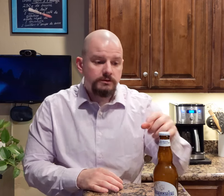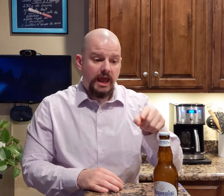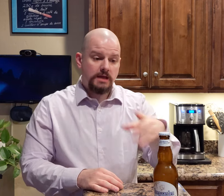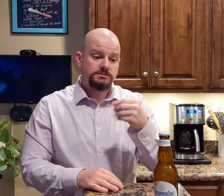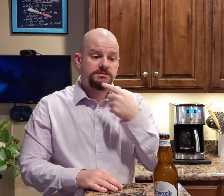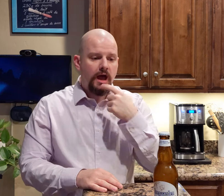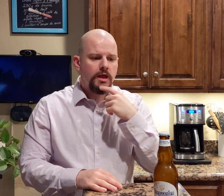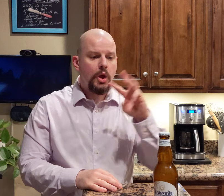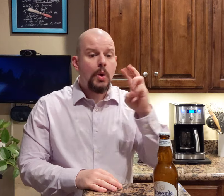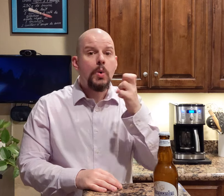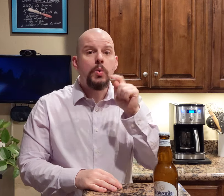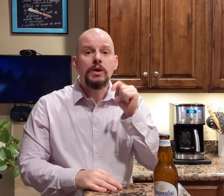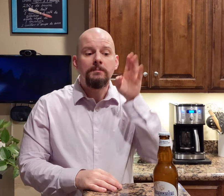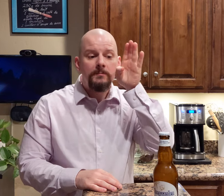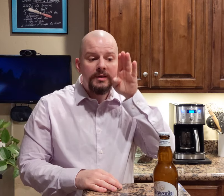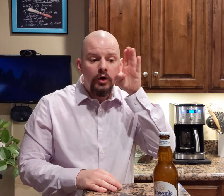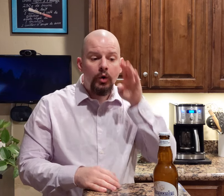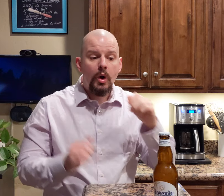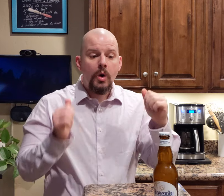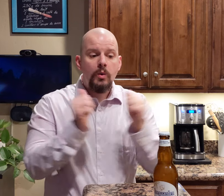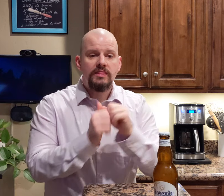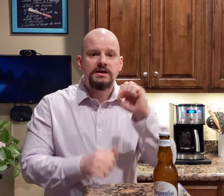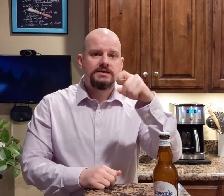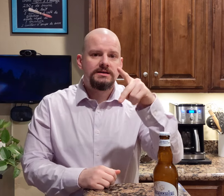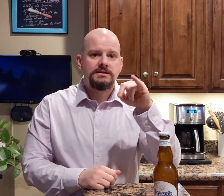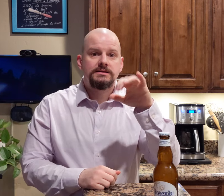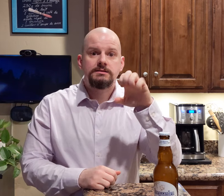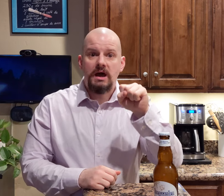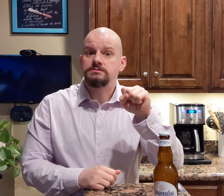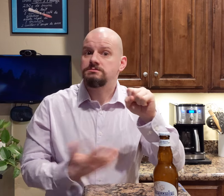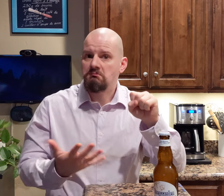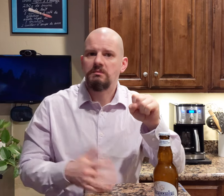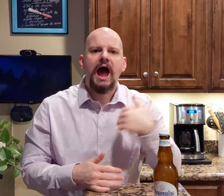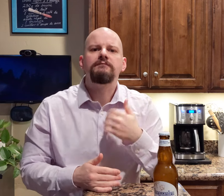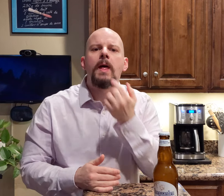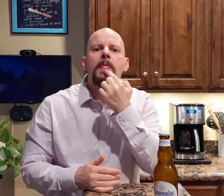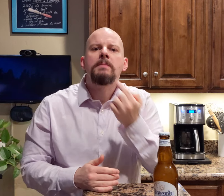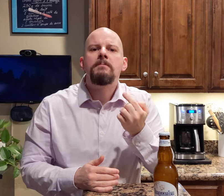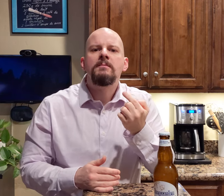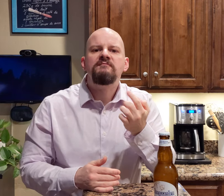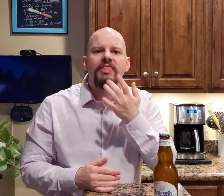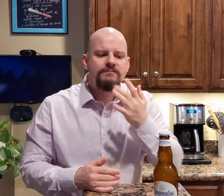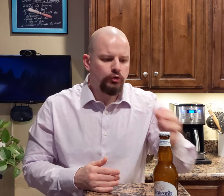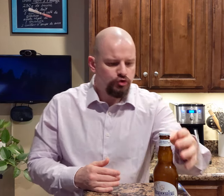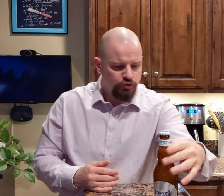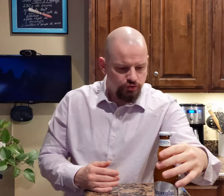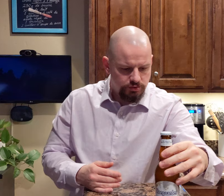It says, "Wheat beer with spices," this will bring the flavour.